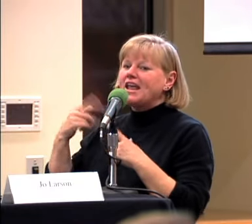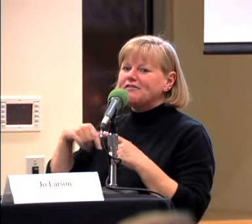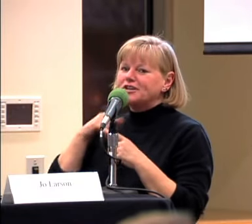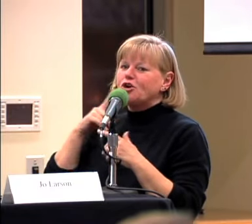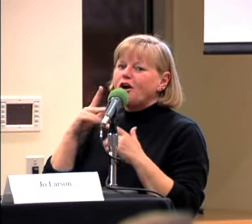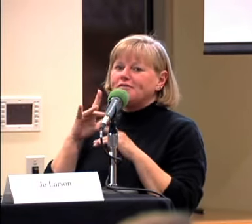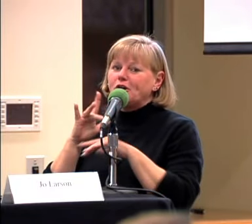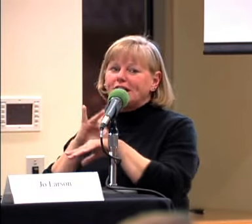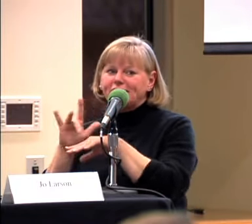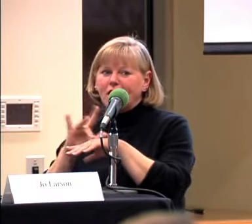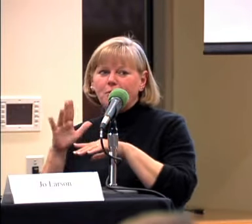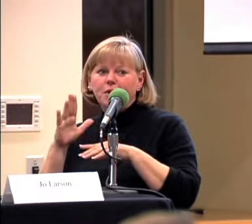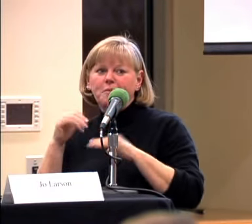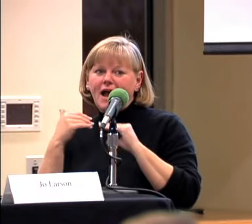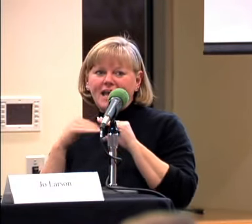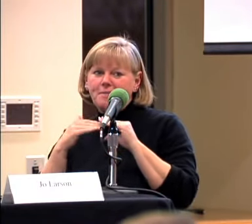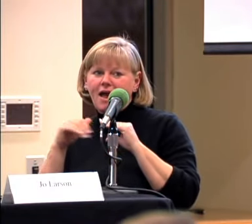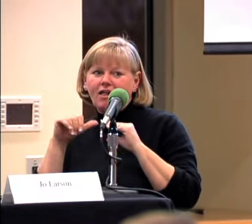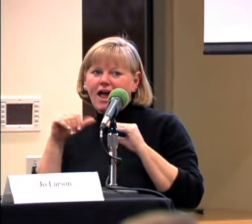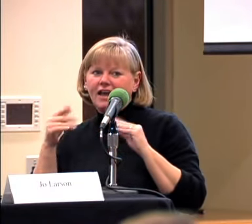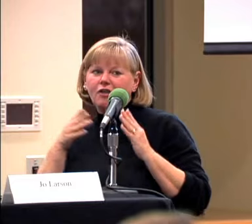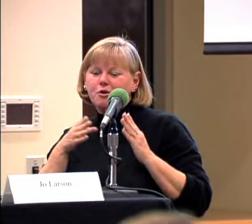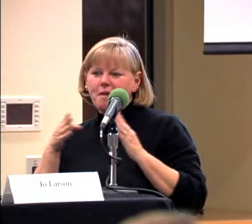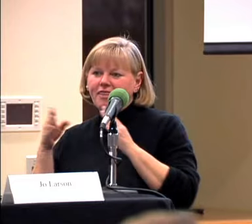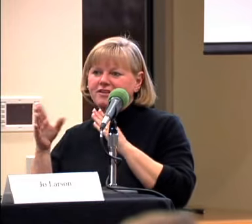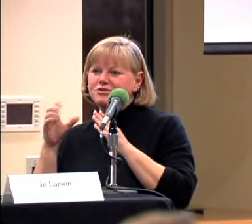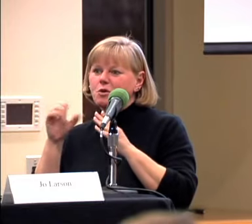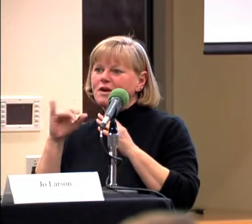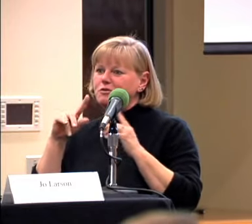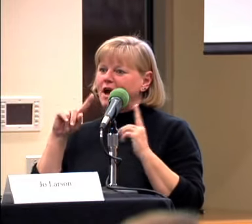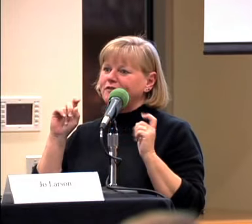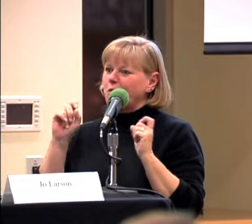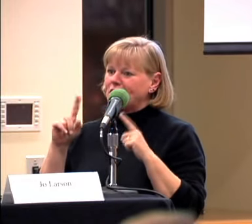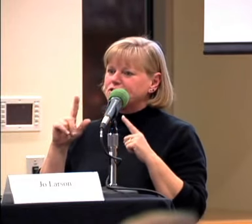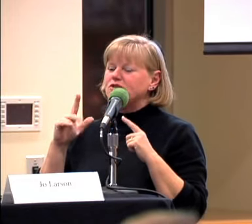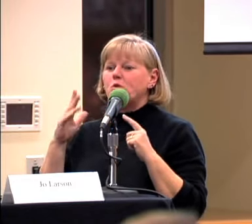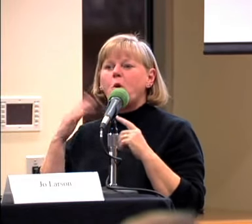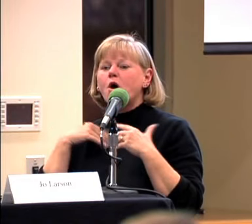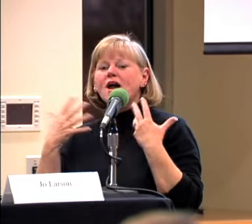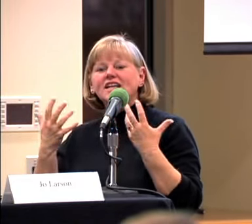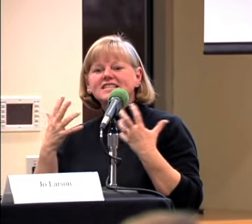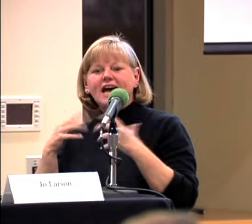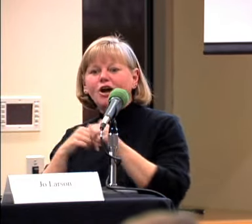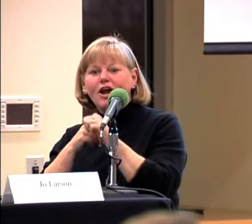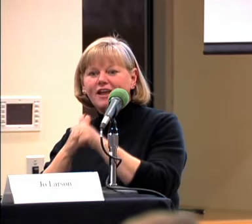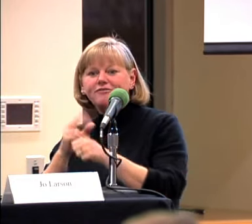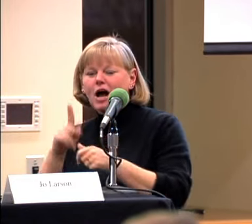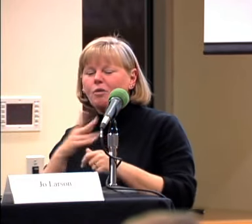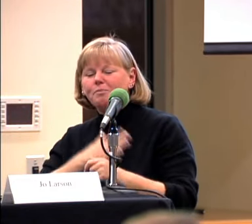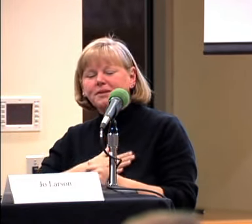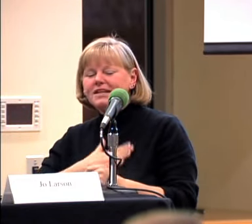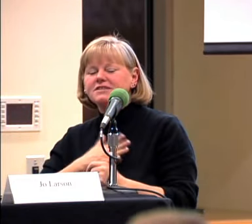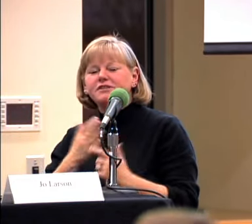AVAILABLE BY E-MAIL AND OTHER METHODS SO IF YOU HAVE QUESTIONS OR